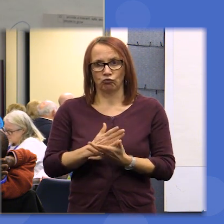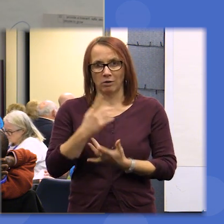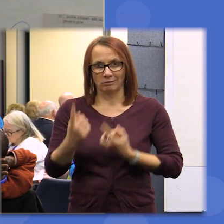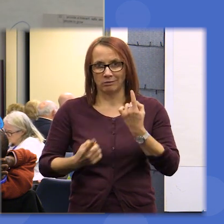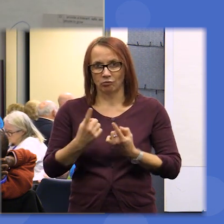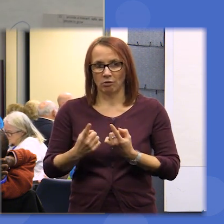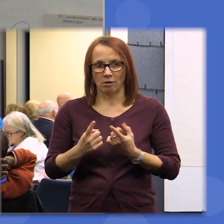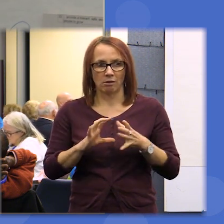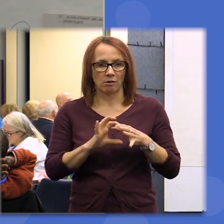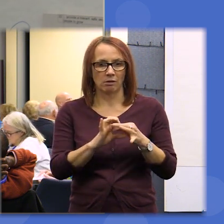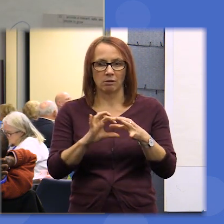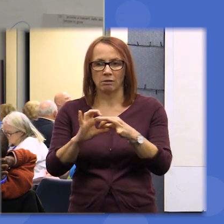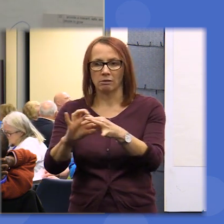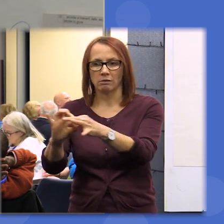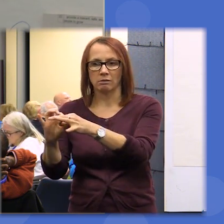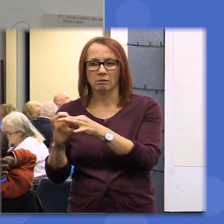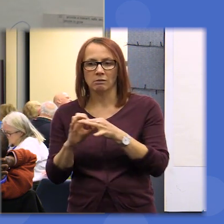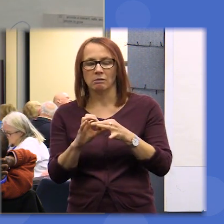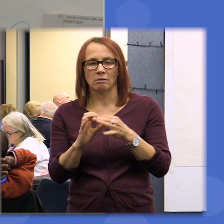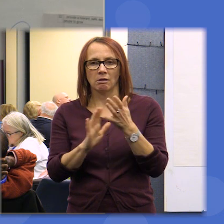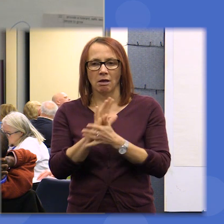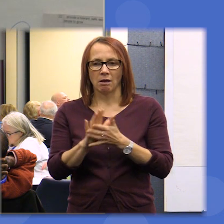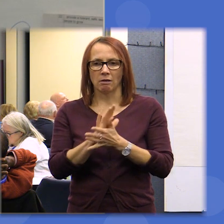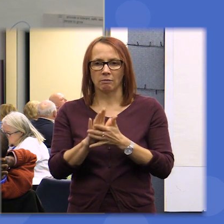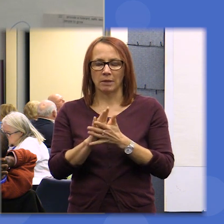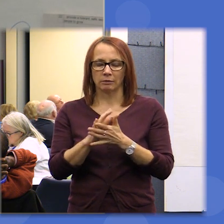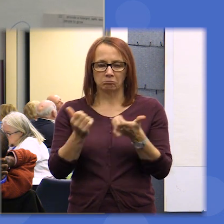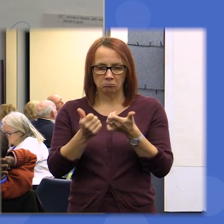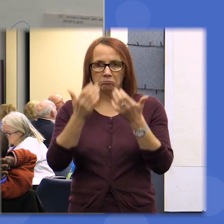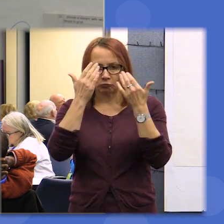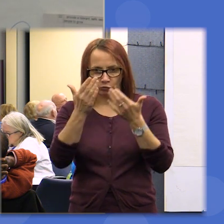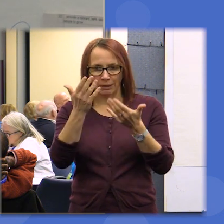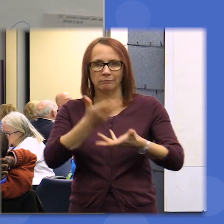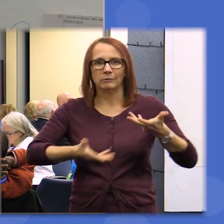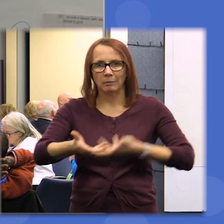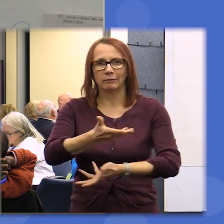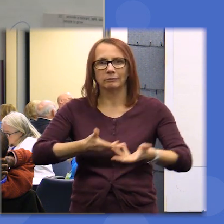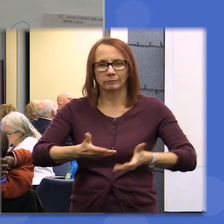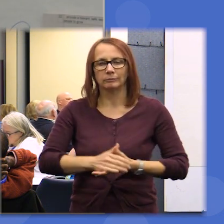it and it has allowed us to debate em respectfully and I I applaud you for